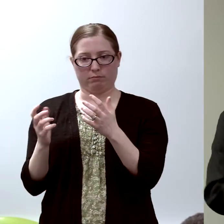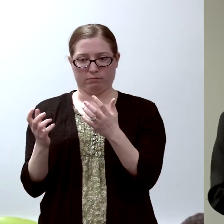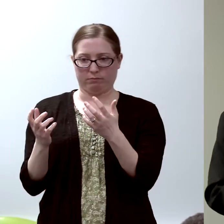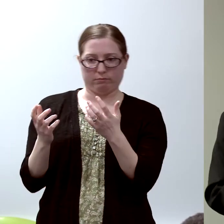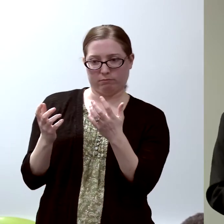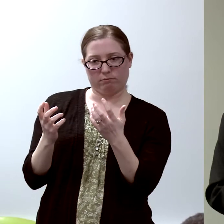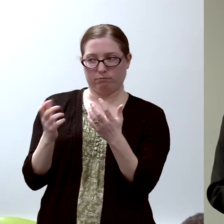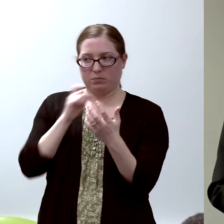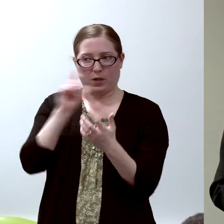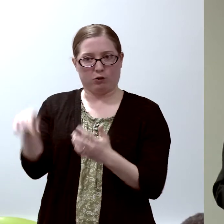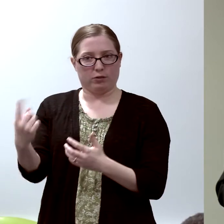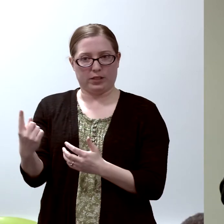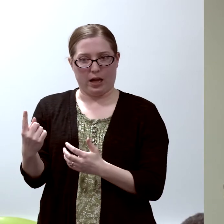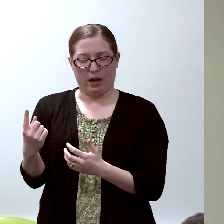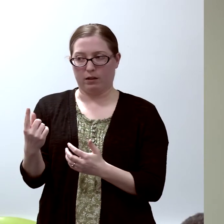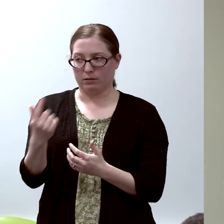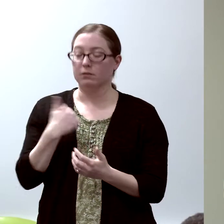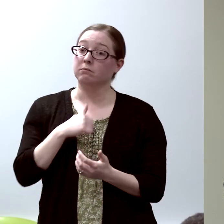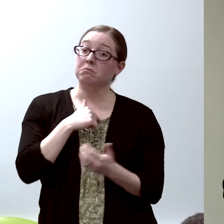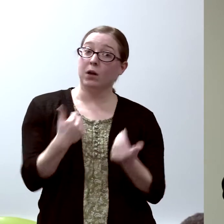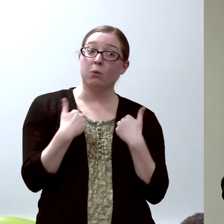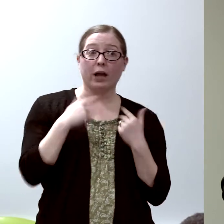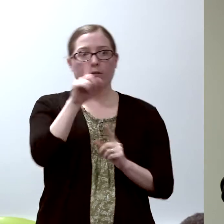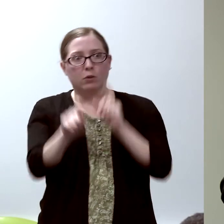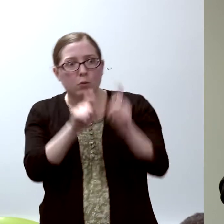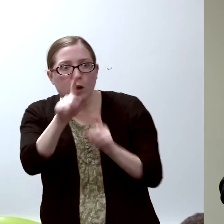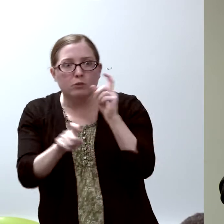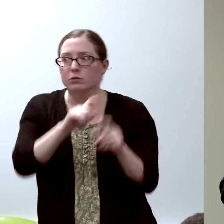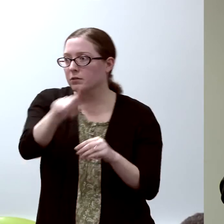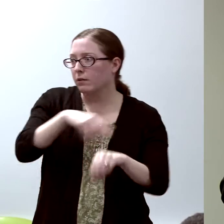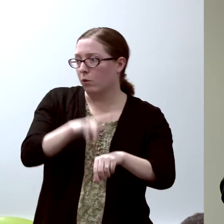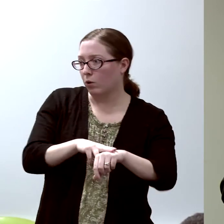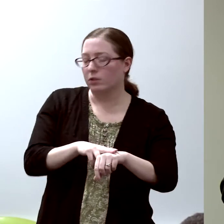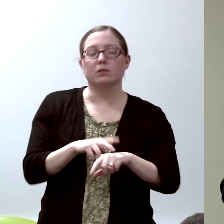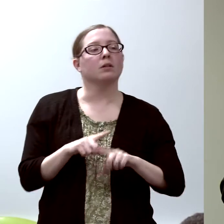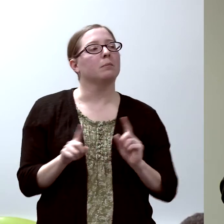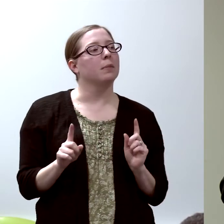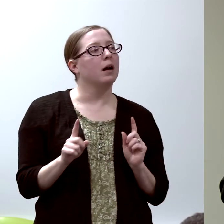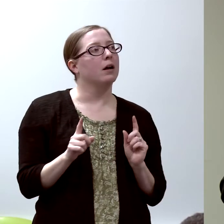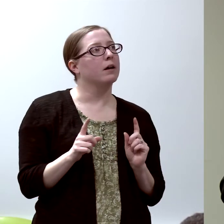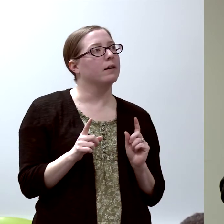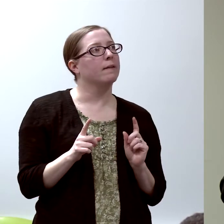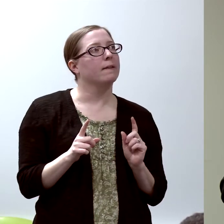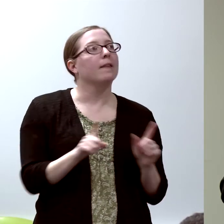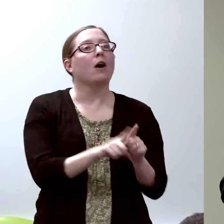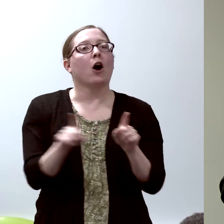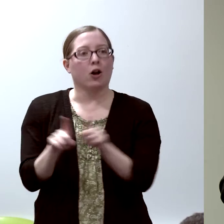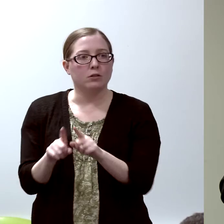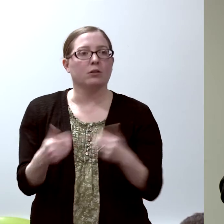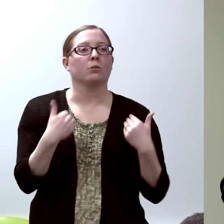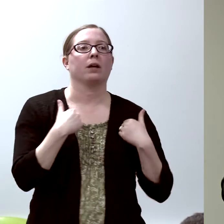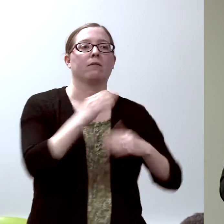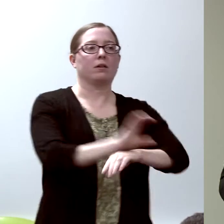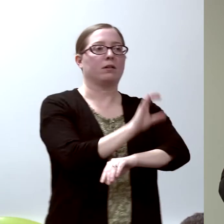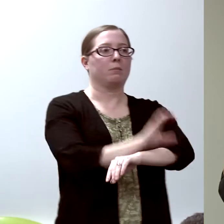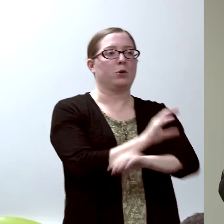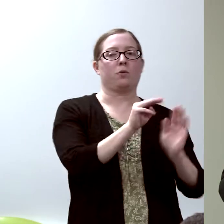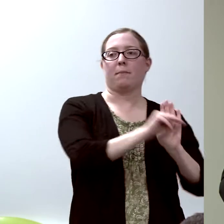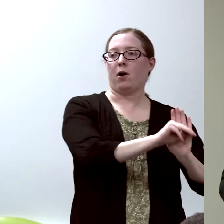that look at these things and ask these questions, but to do computer modeling...